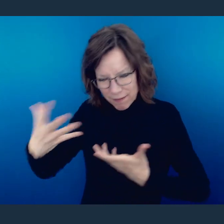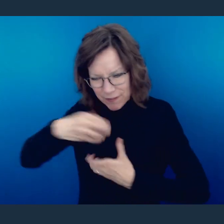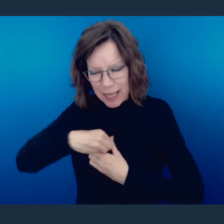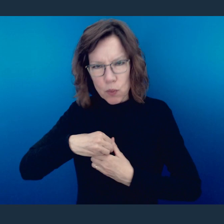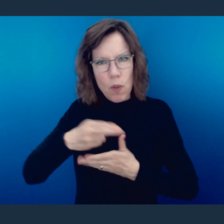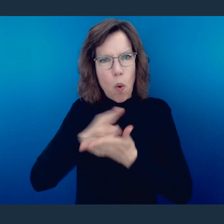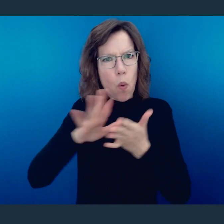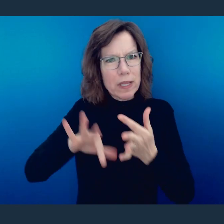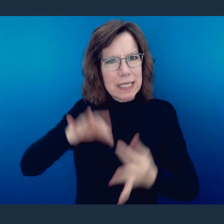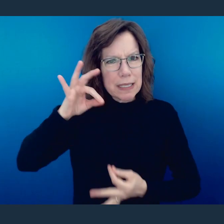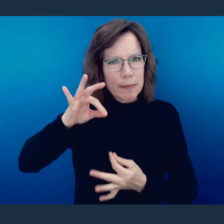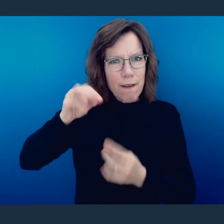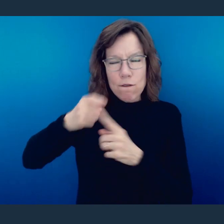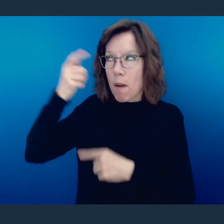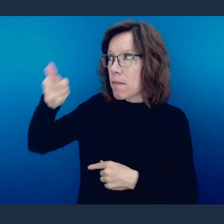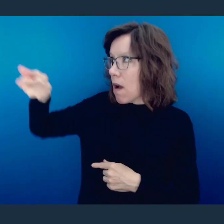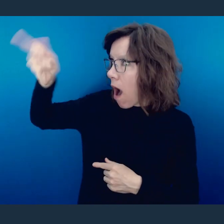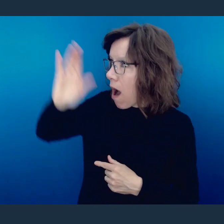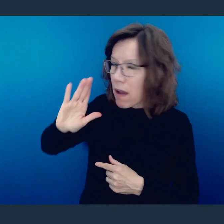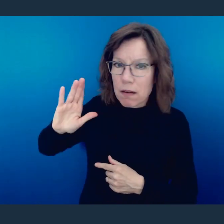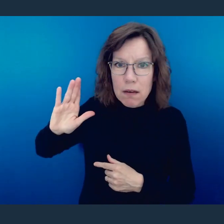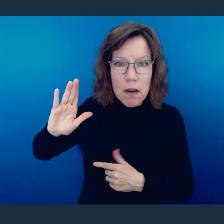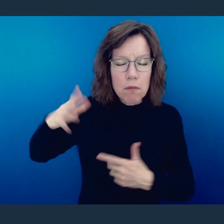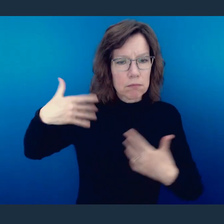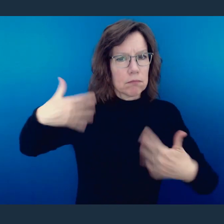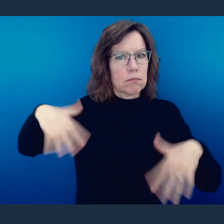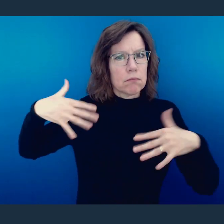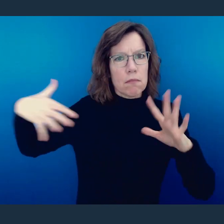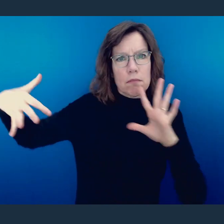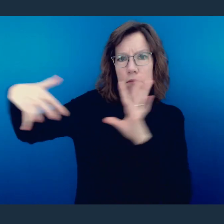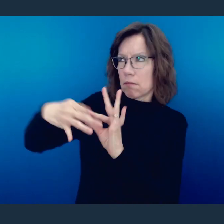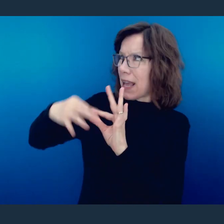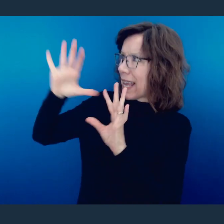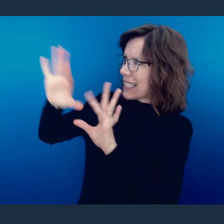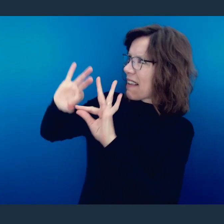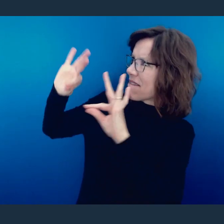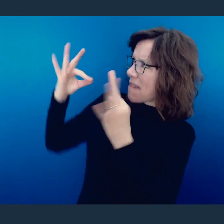that we have been filled with the Holy Spirit of God and therefore are now a part of His